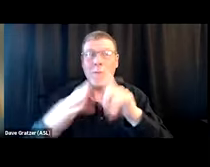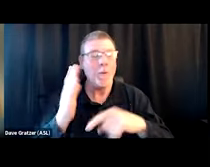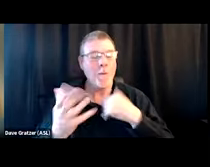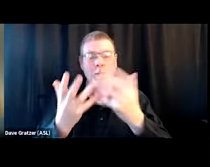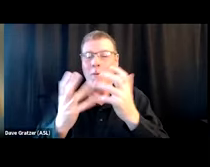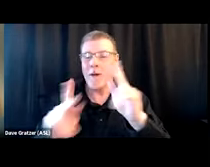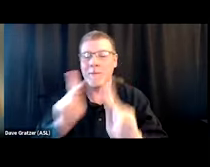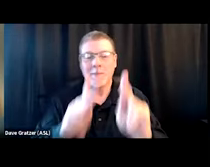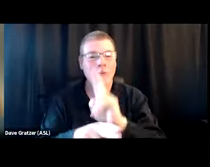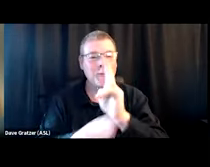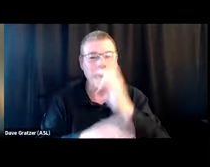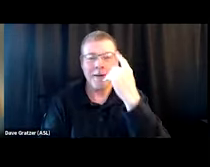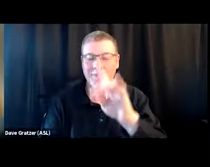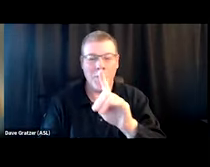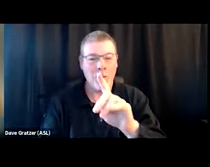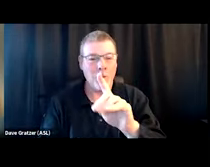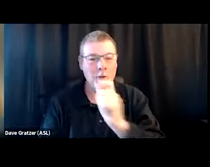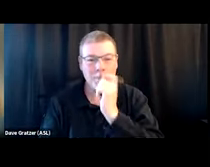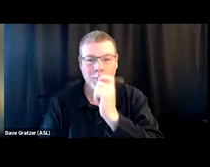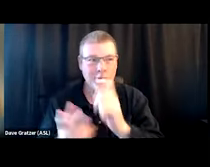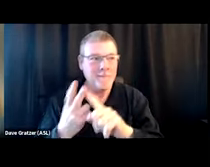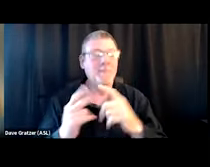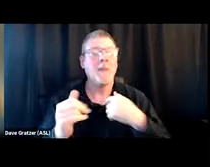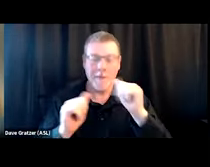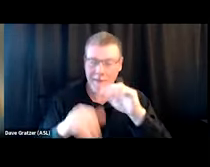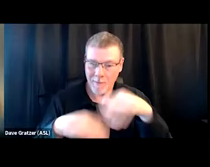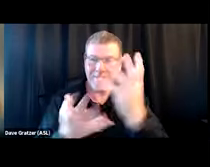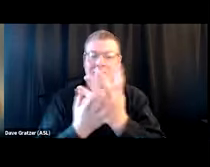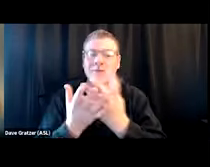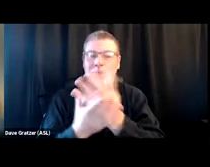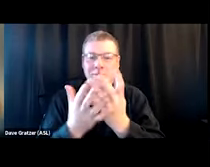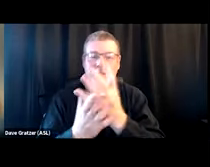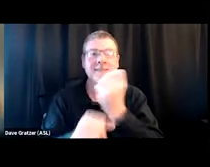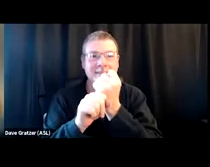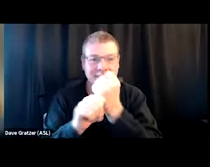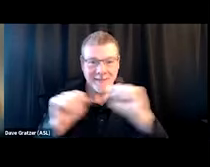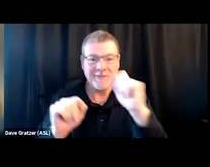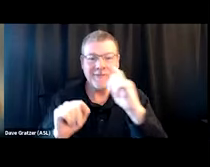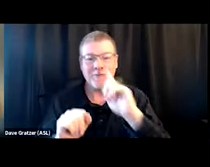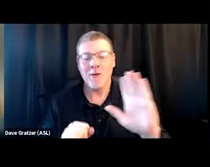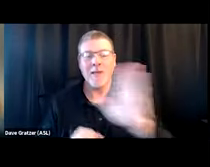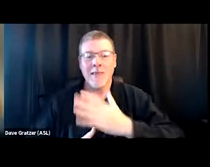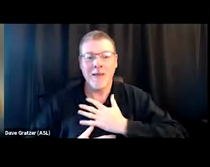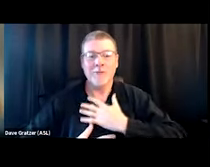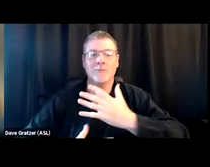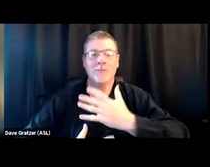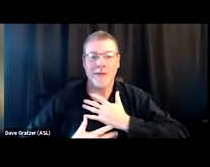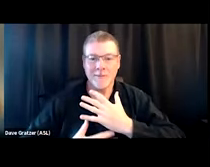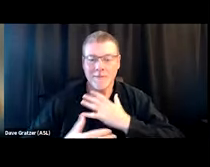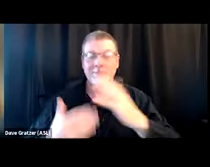for a smoking experience. We can provide screens. Something much safer for their, in respiratory respects, easier to work with.